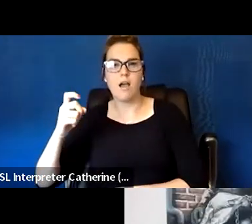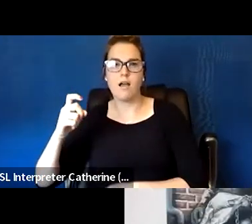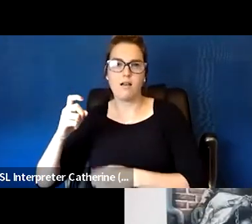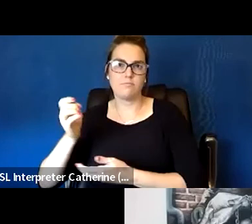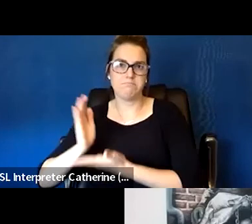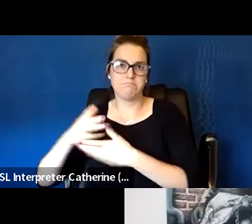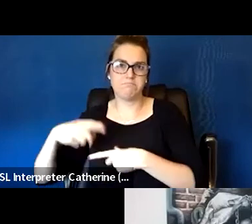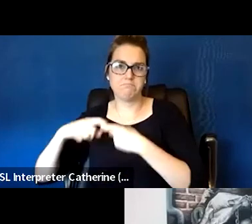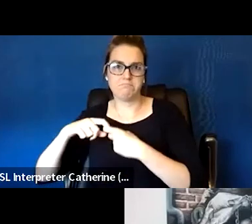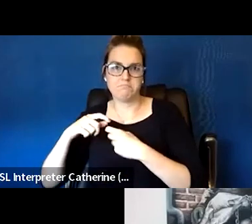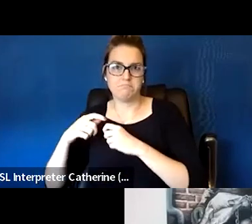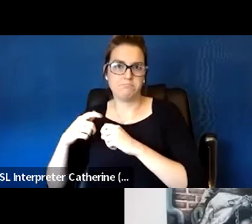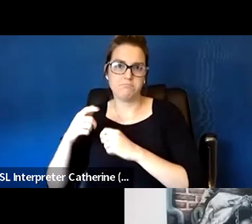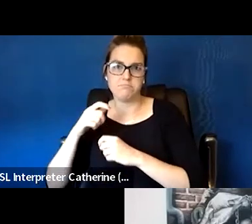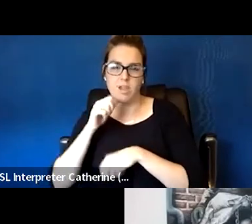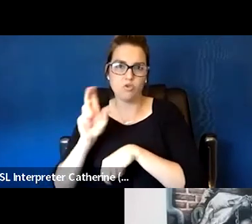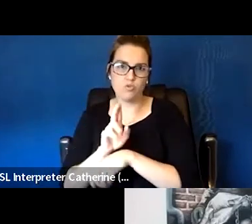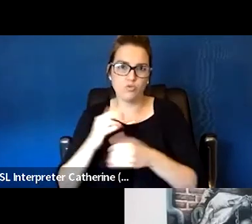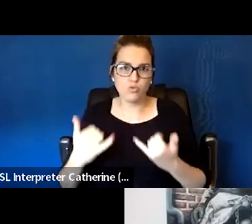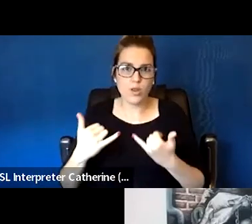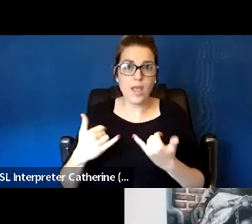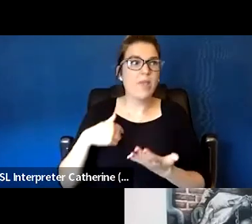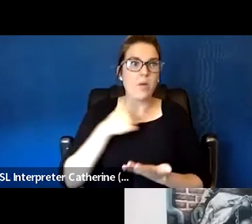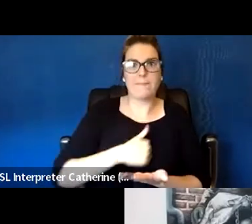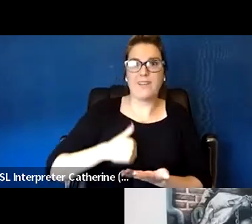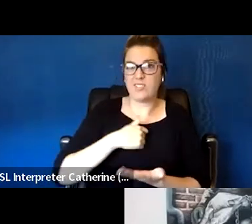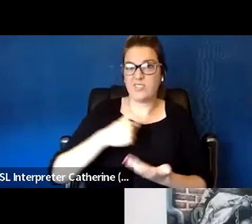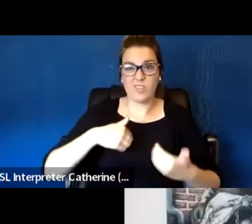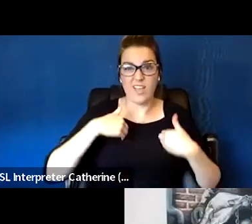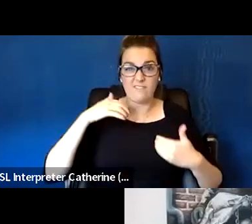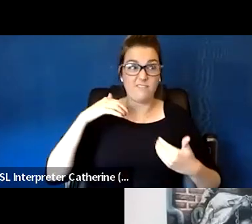because we have 2,600 of you in the audience.